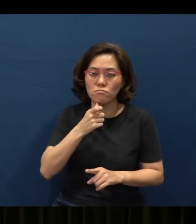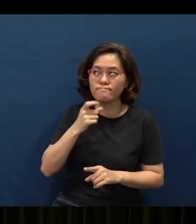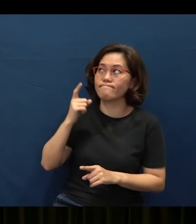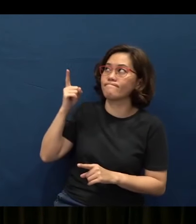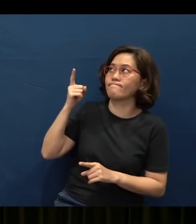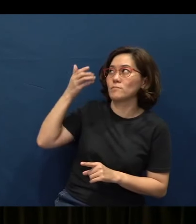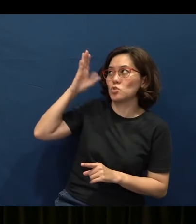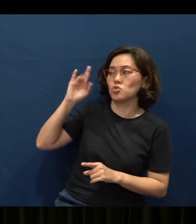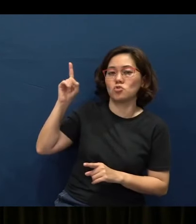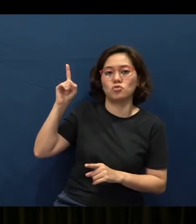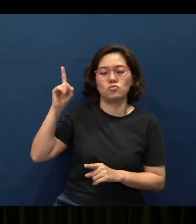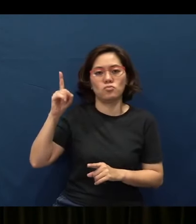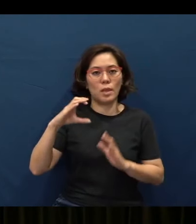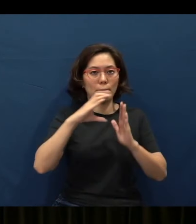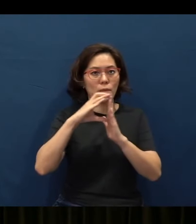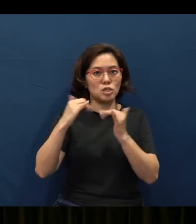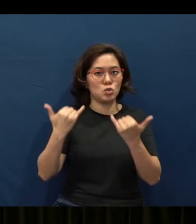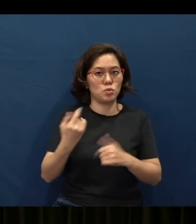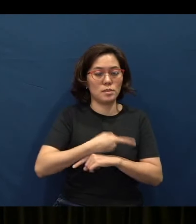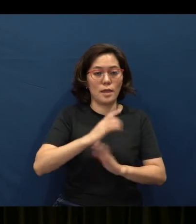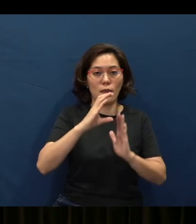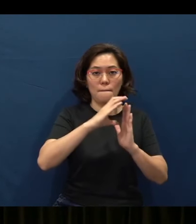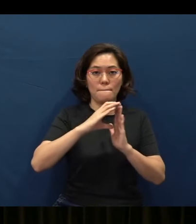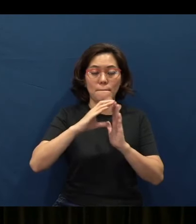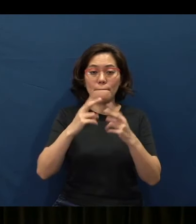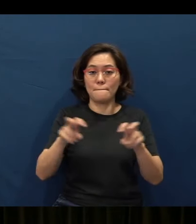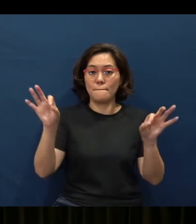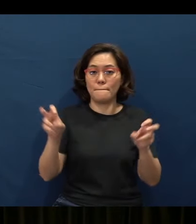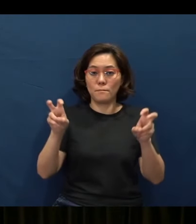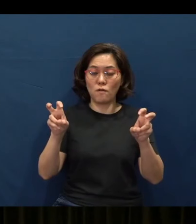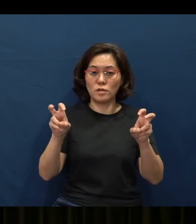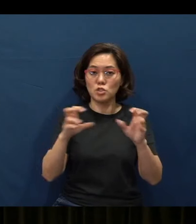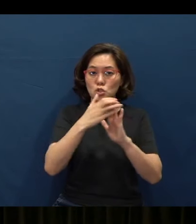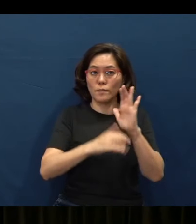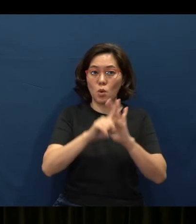And our passage today, Proverbs chapter 1 verse 1 to 7 has this to say.